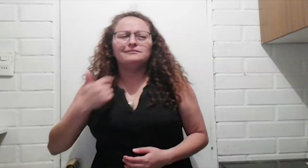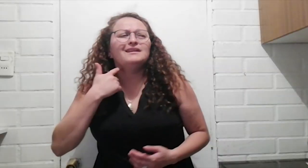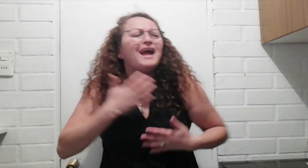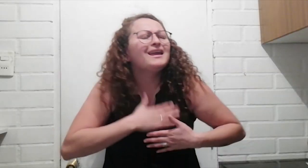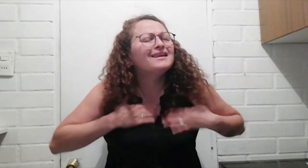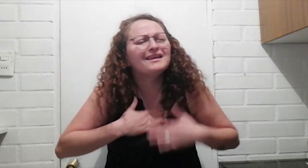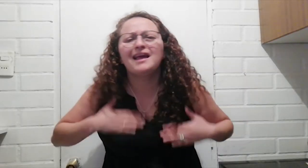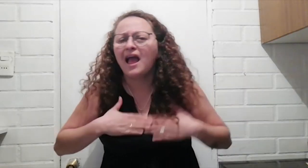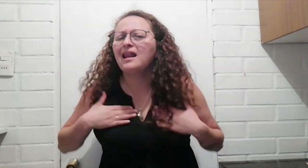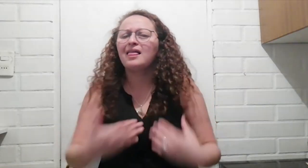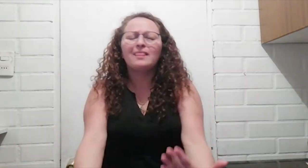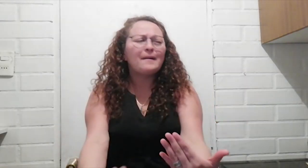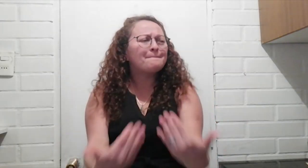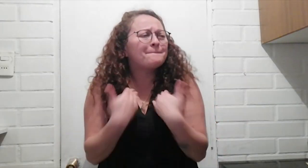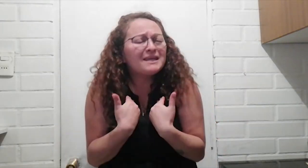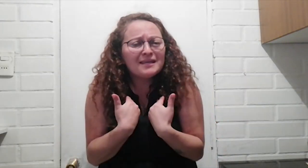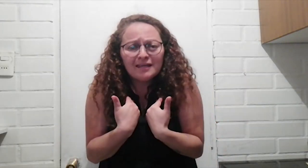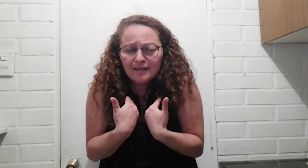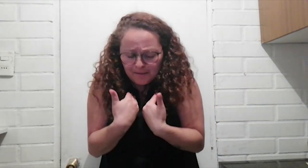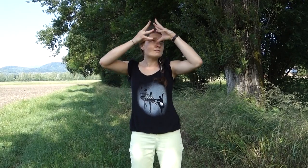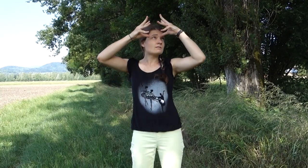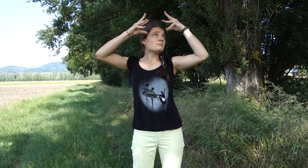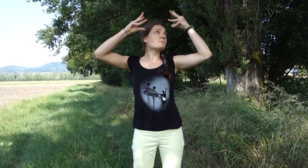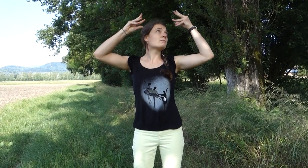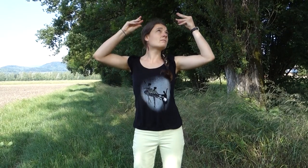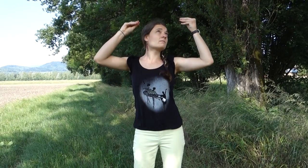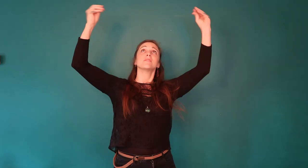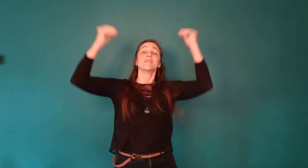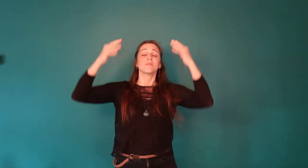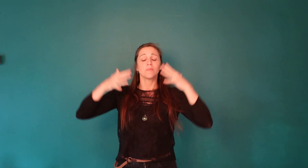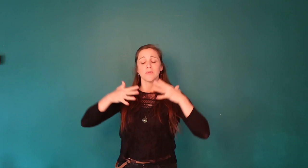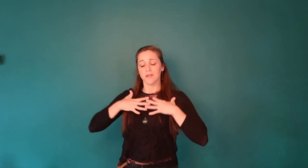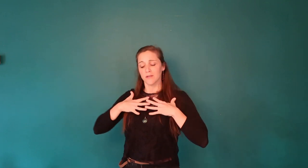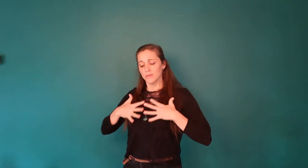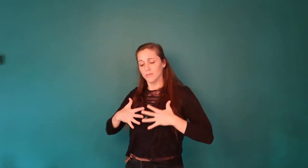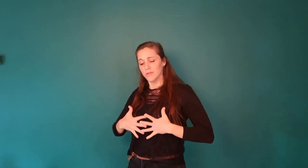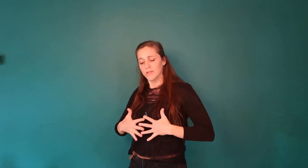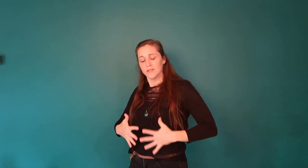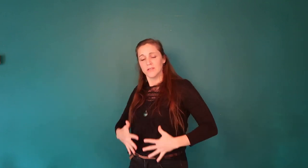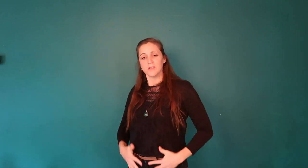What is it that you want from me? Is it my soul? Is it my body?